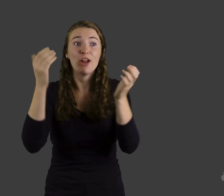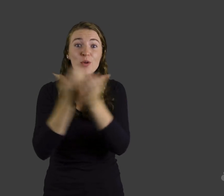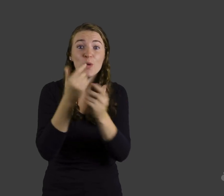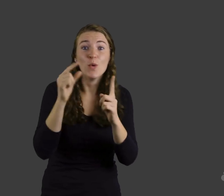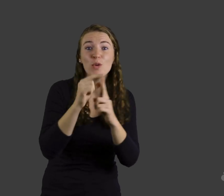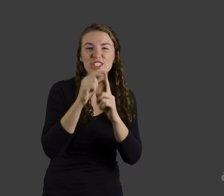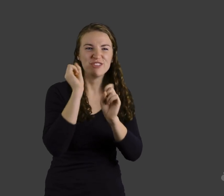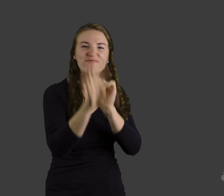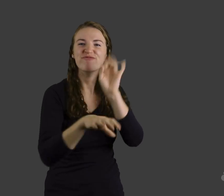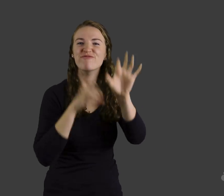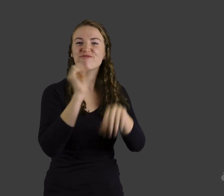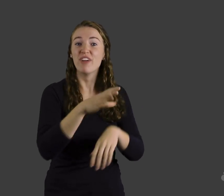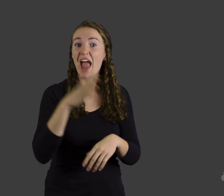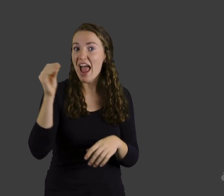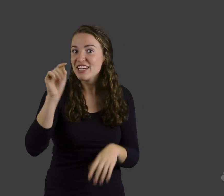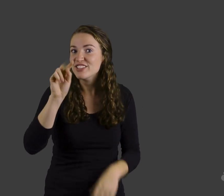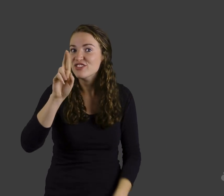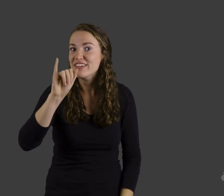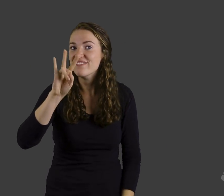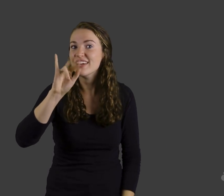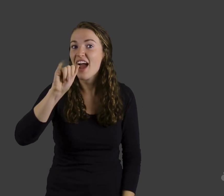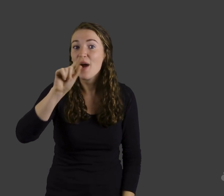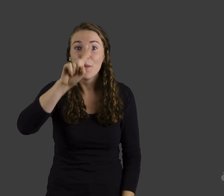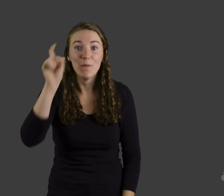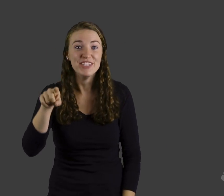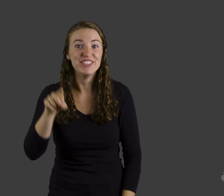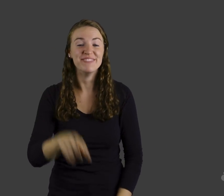new words, and trivia questions on our social media sites!